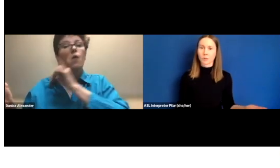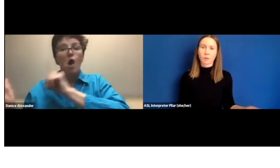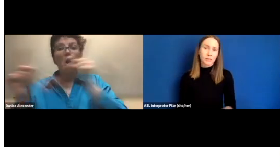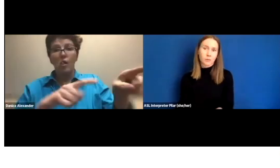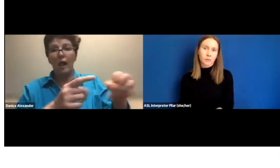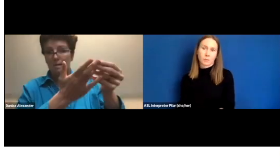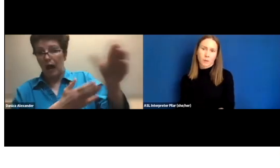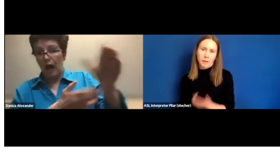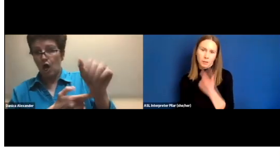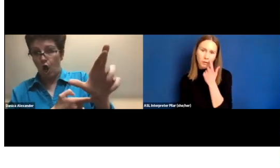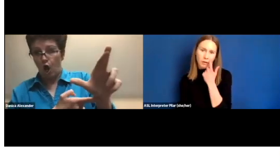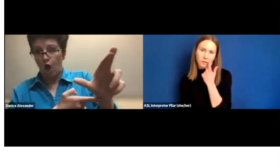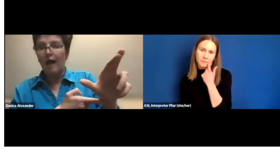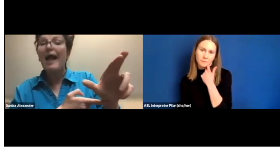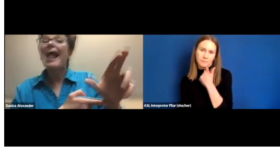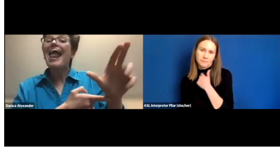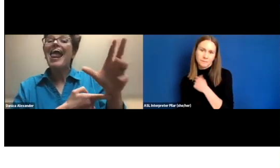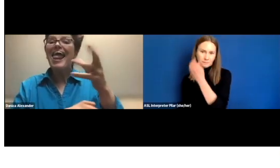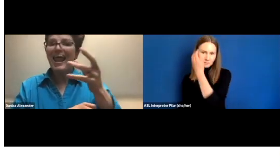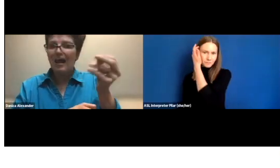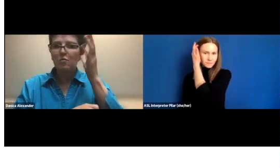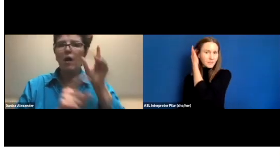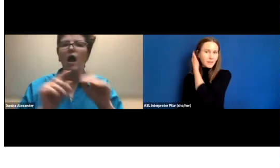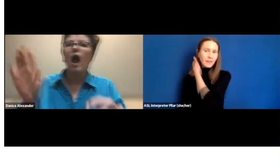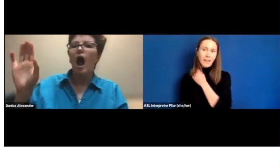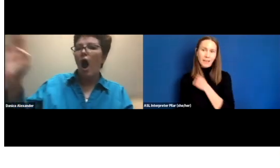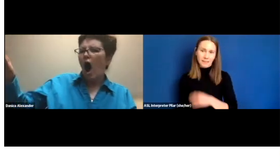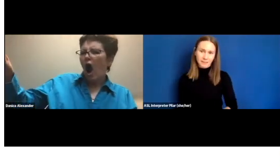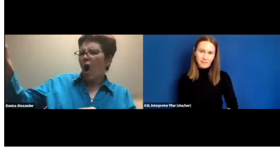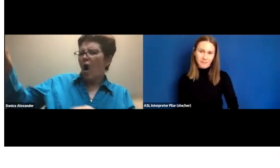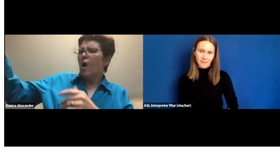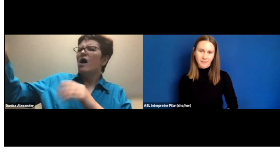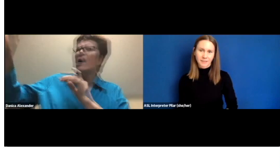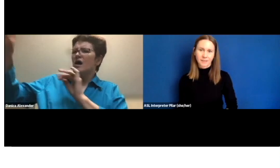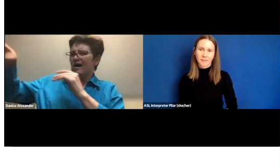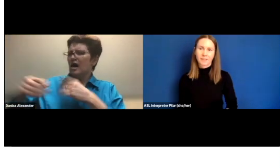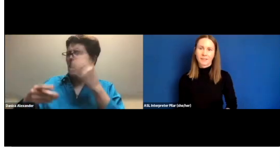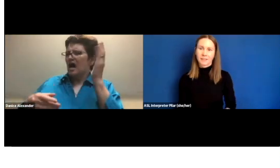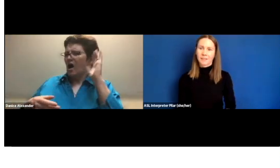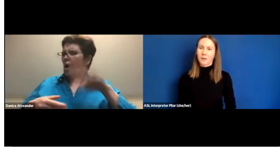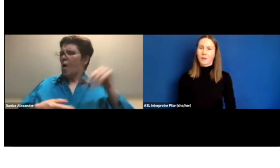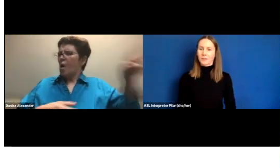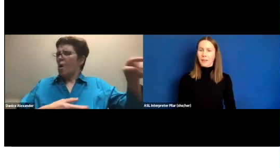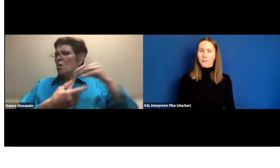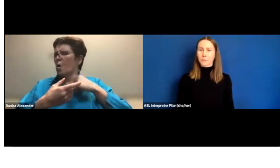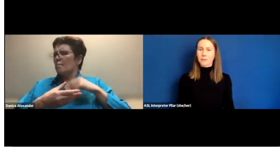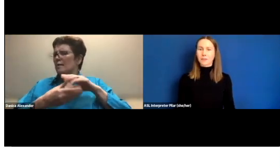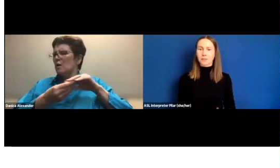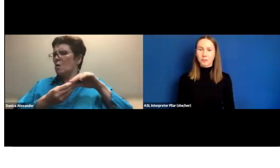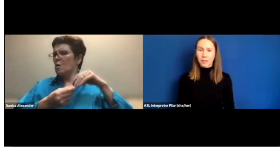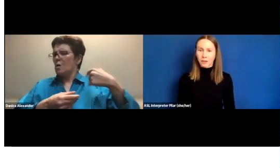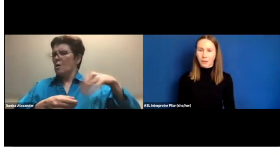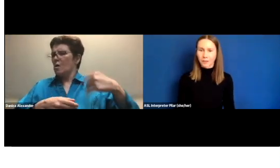well, yeah, I'm thinking about buying a car but this, that and the other.